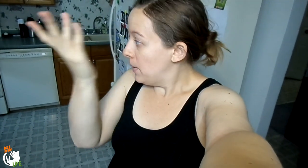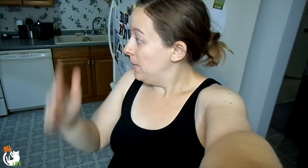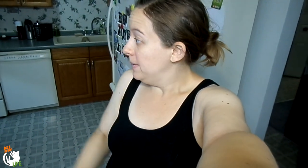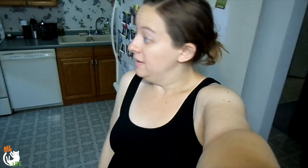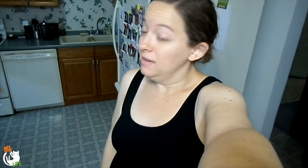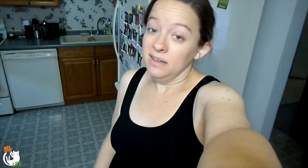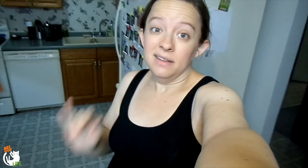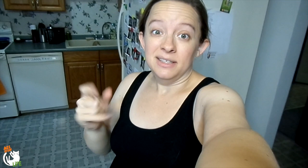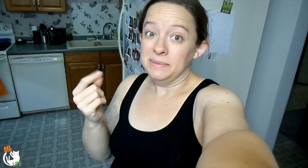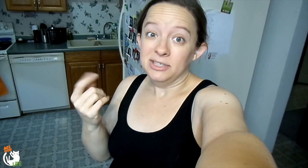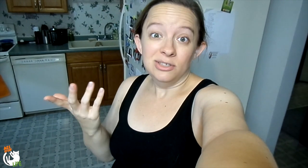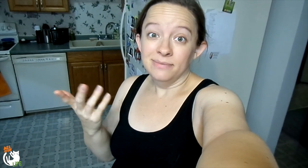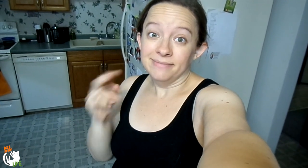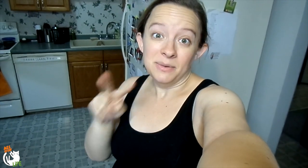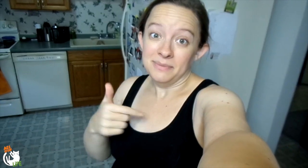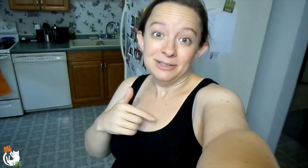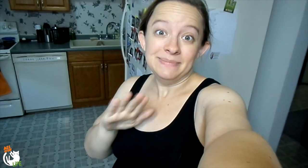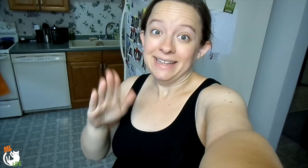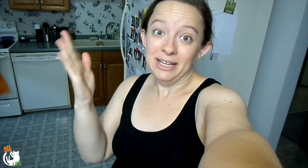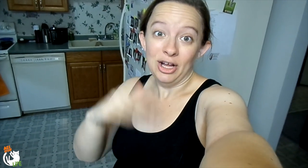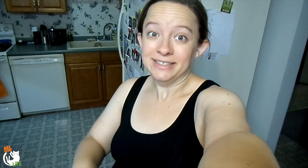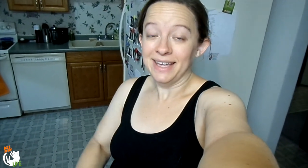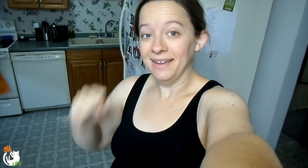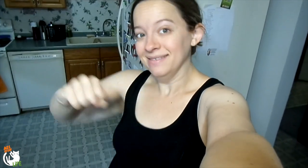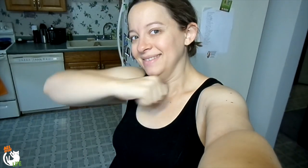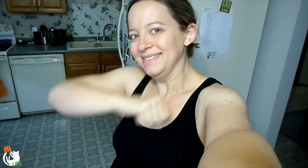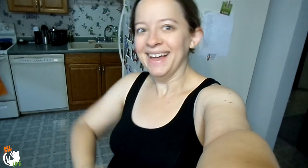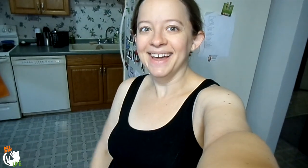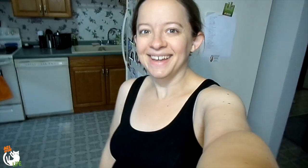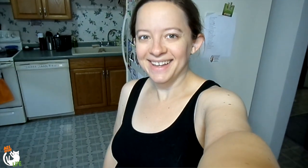Yeah, so that's what I'm gonna do. Watch me clean all day. Woo!